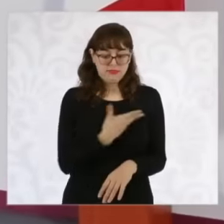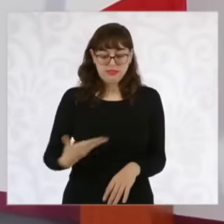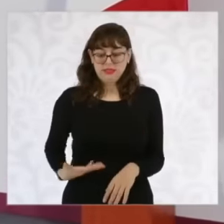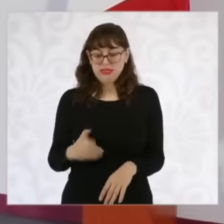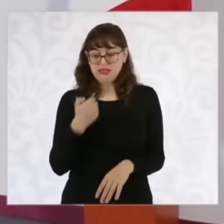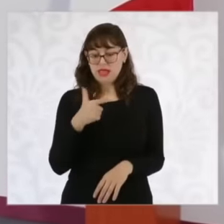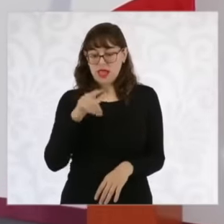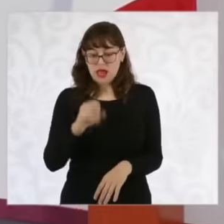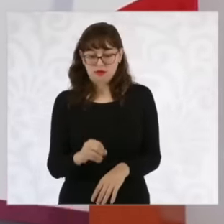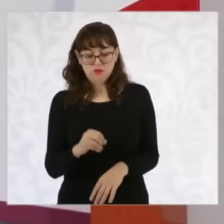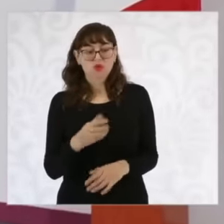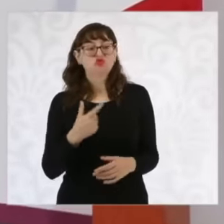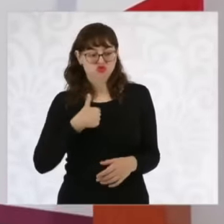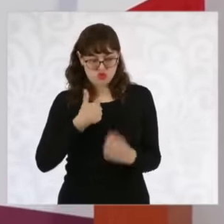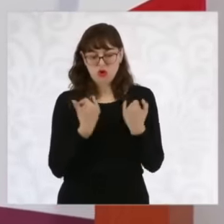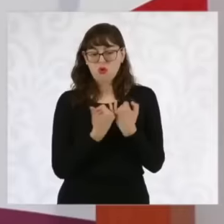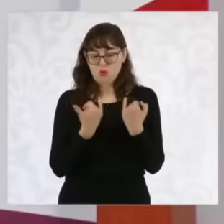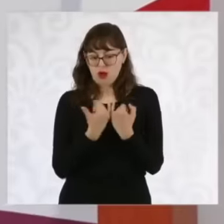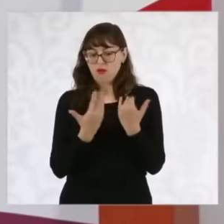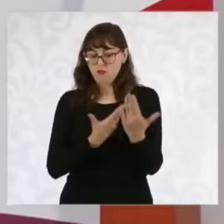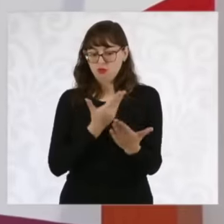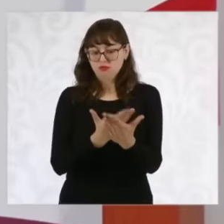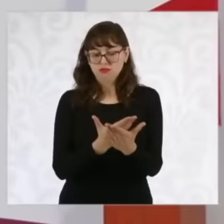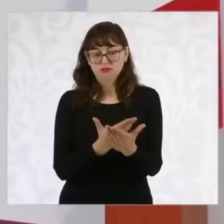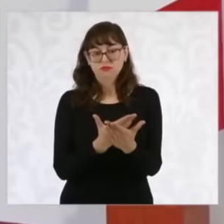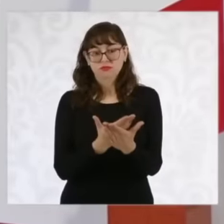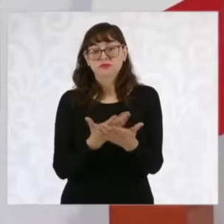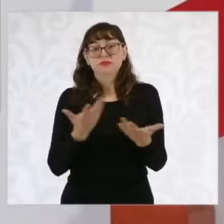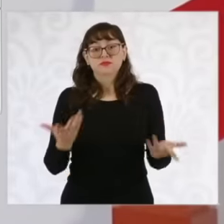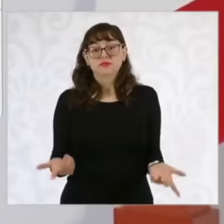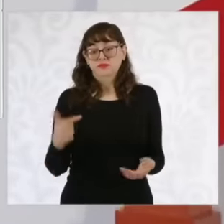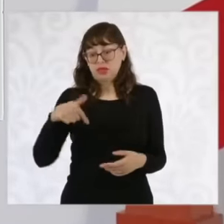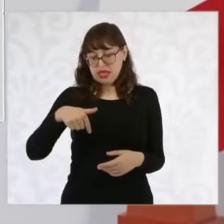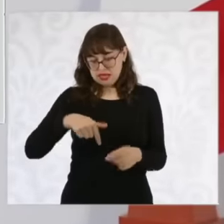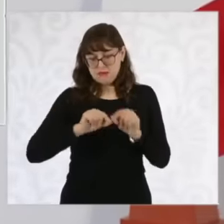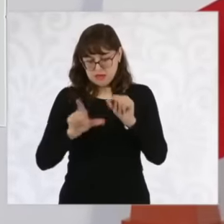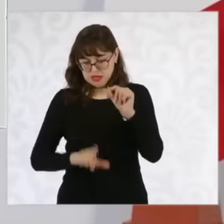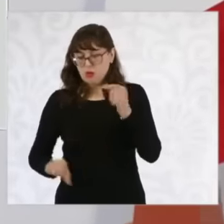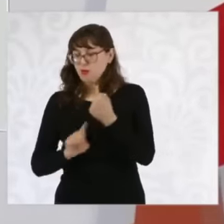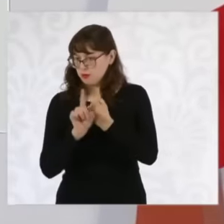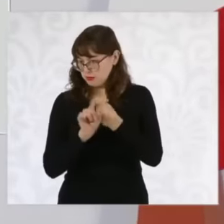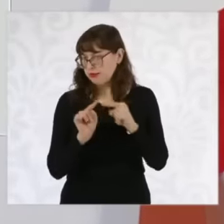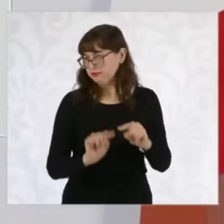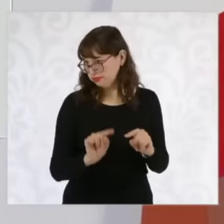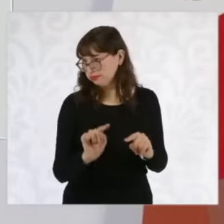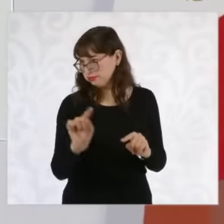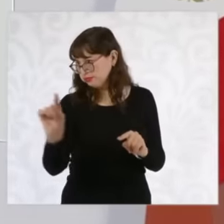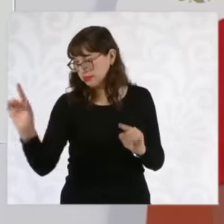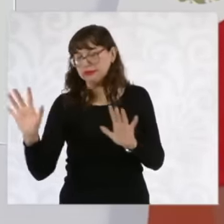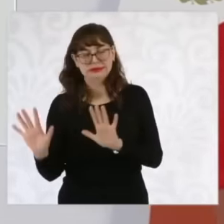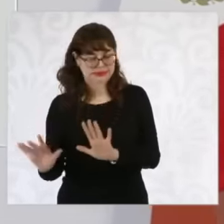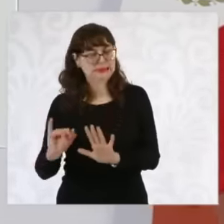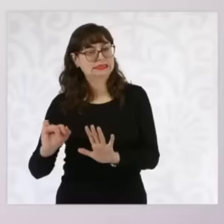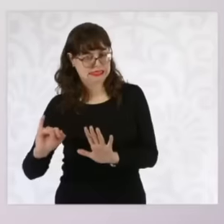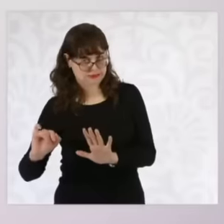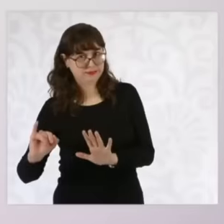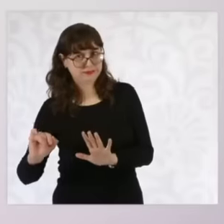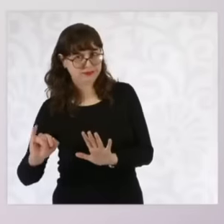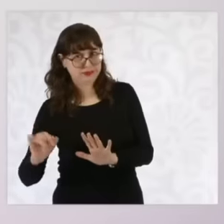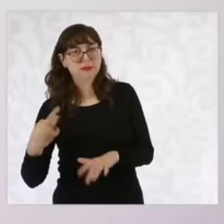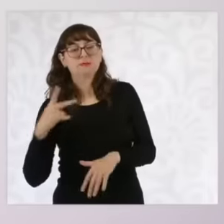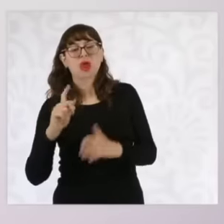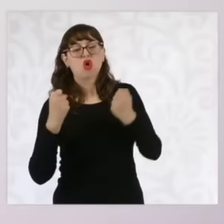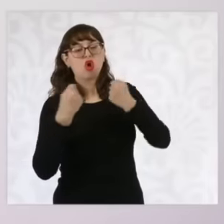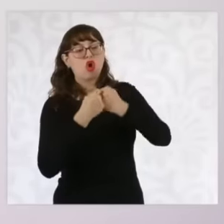it should be raised. What is happening on the other side of the border, that is, because here there is